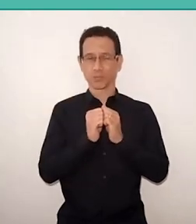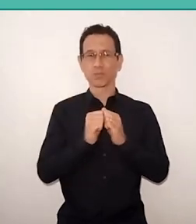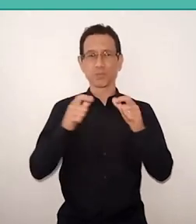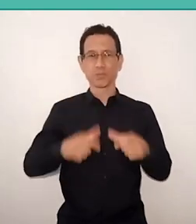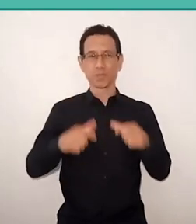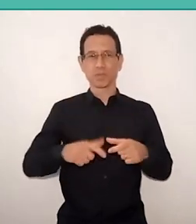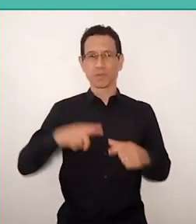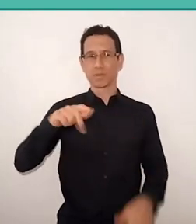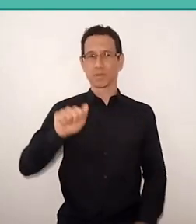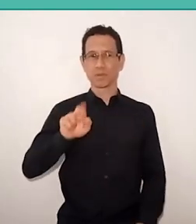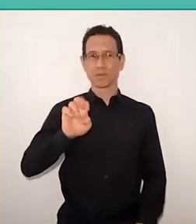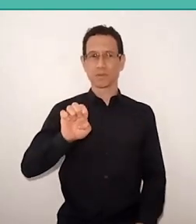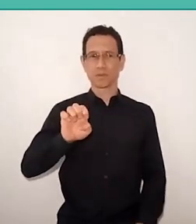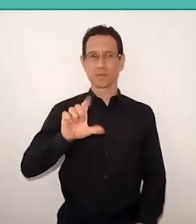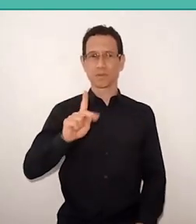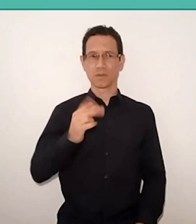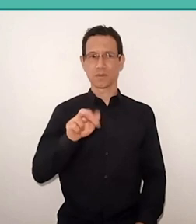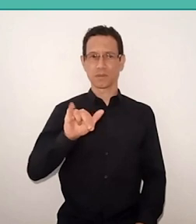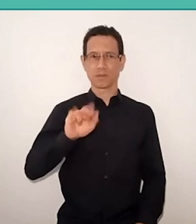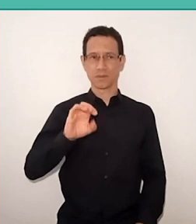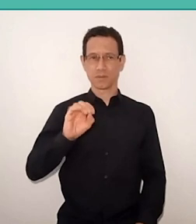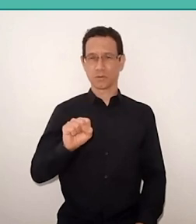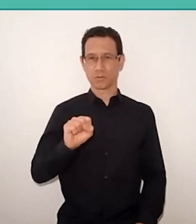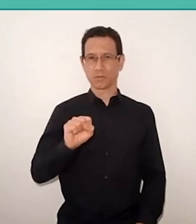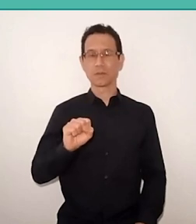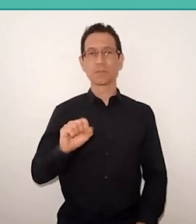to celebrate the Carolina Maria de Jesus’s birthday,